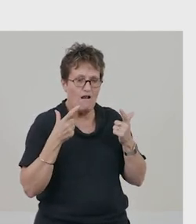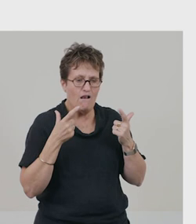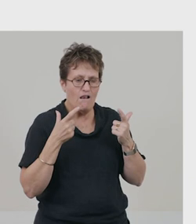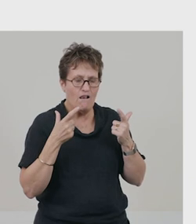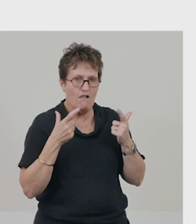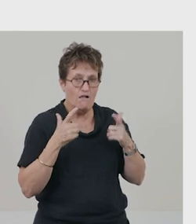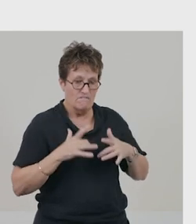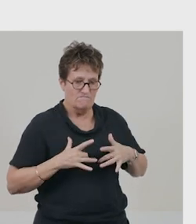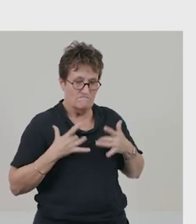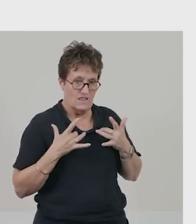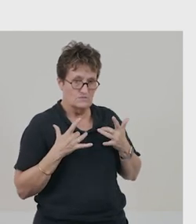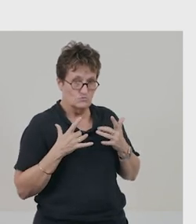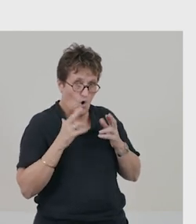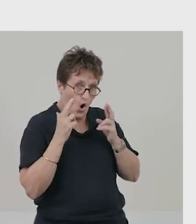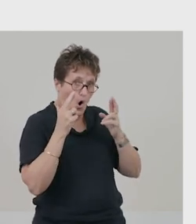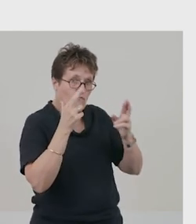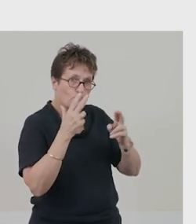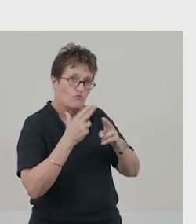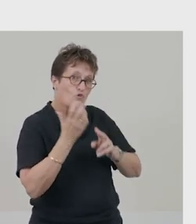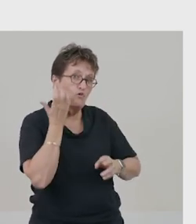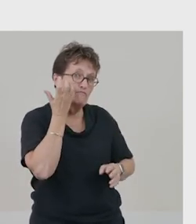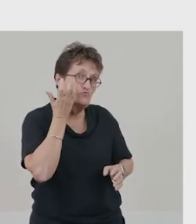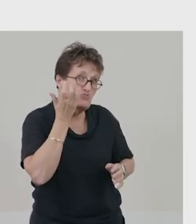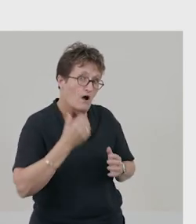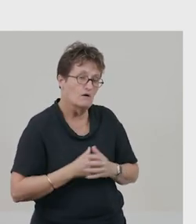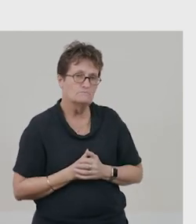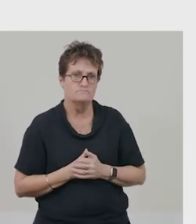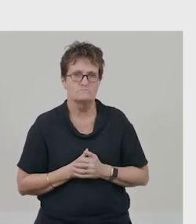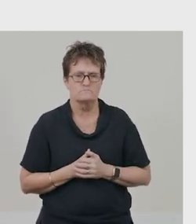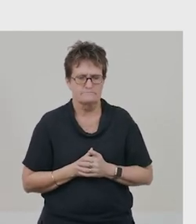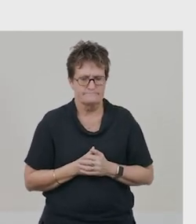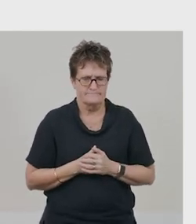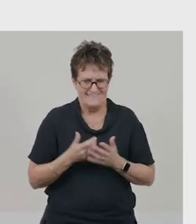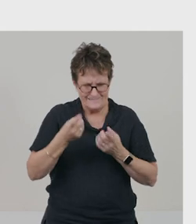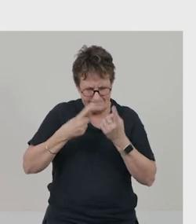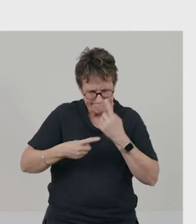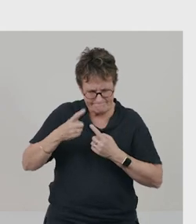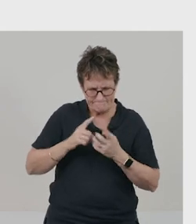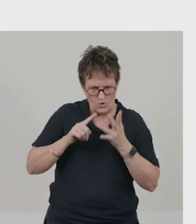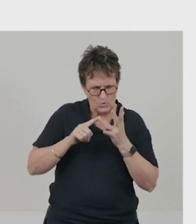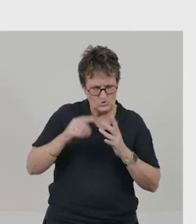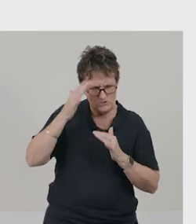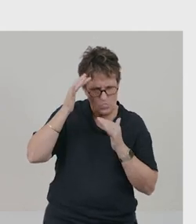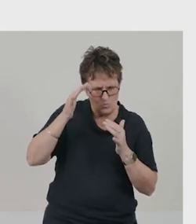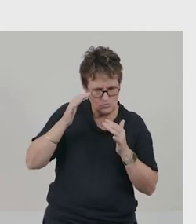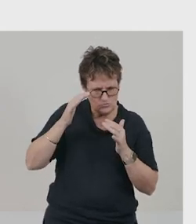She feels hopeful about the future. Is there something that tells us Oshi’s thoughts?